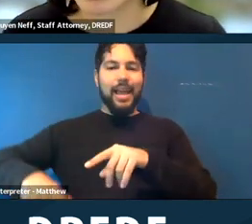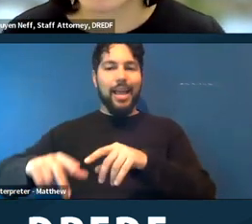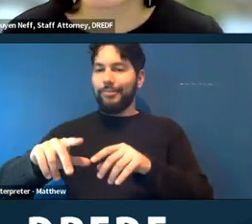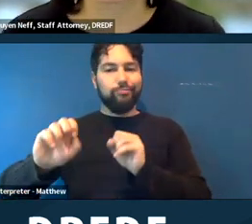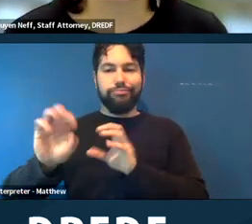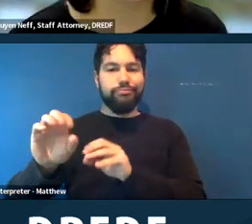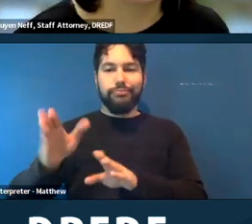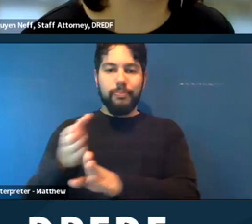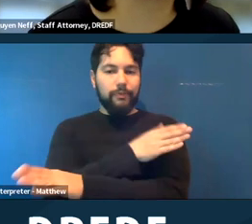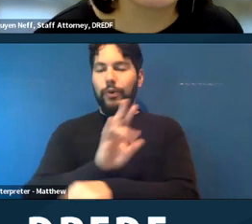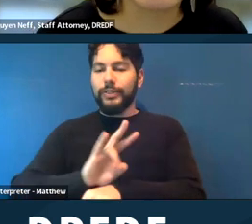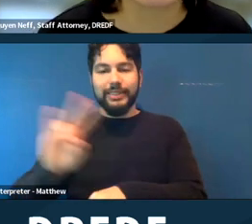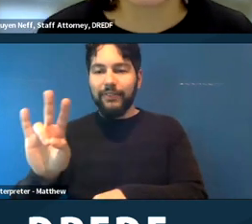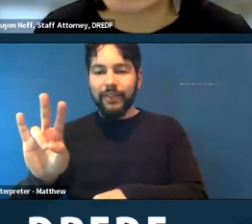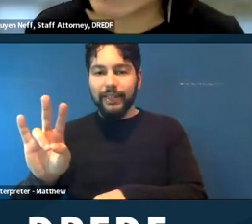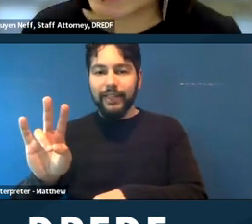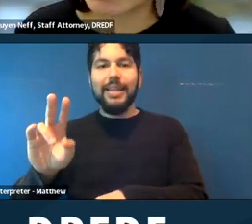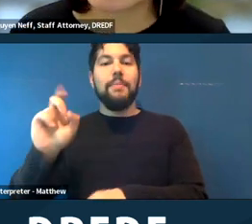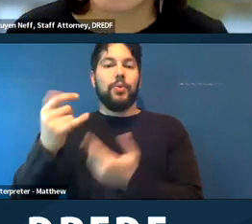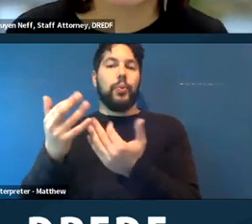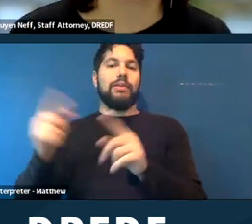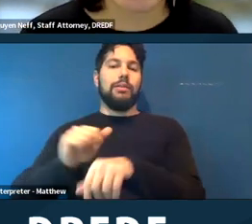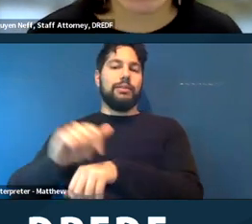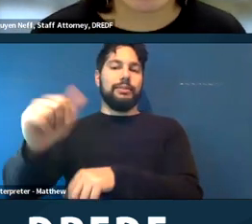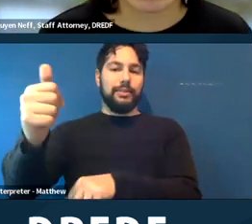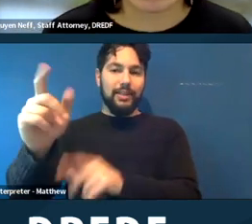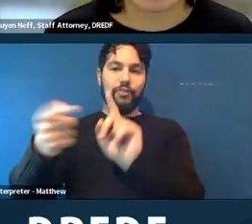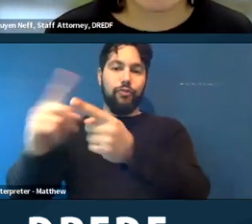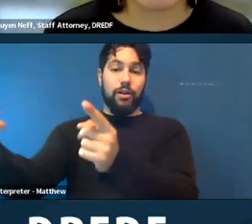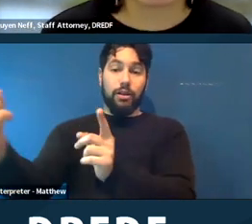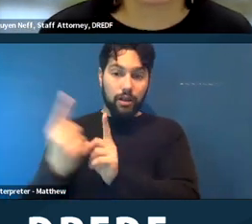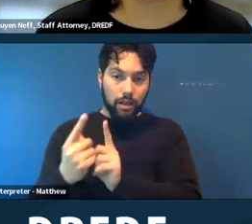so this is a lot like the Cooley versus L.A. case that we talked about earlier.